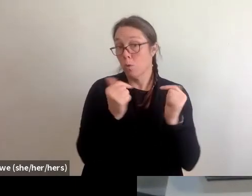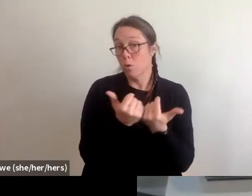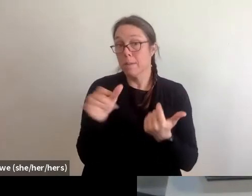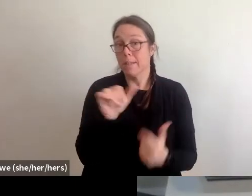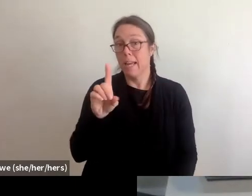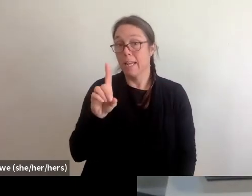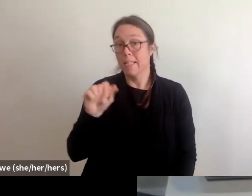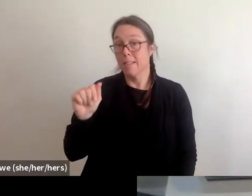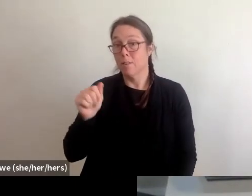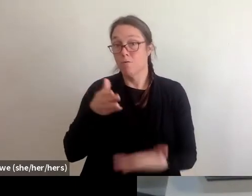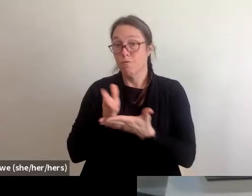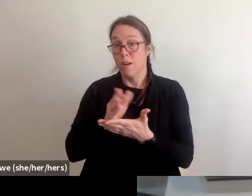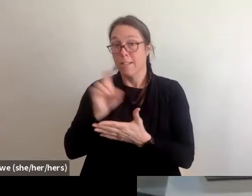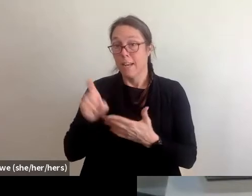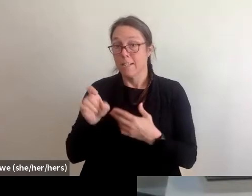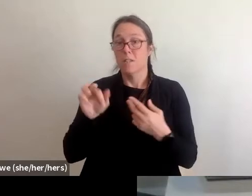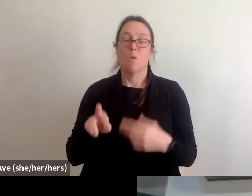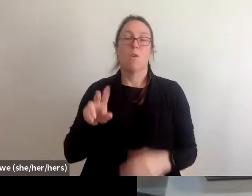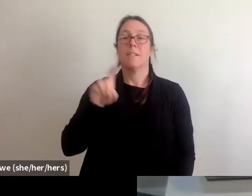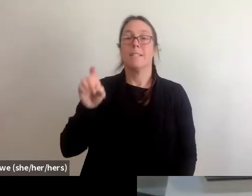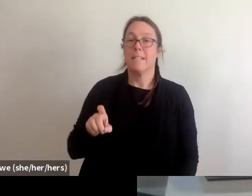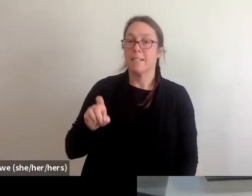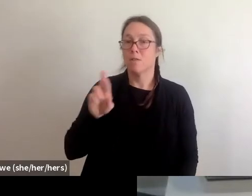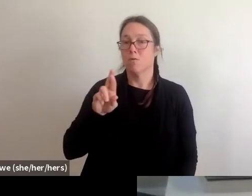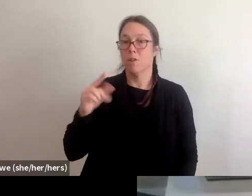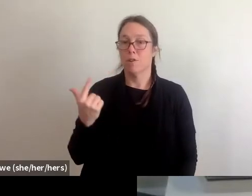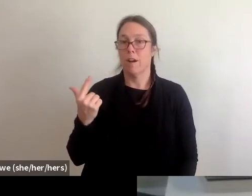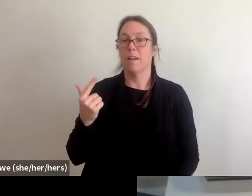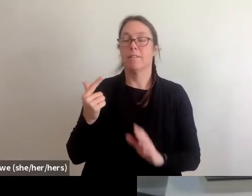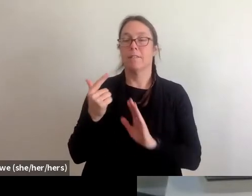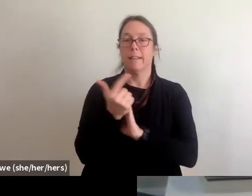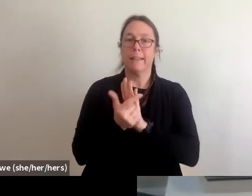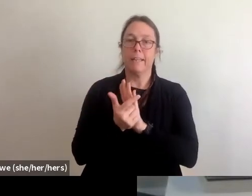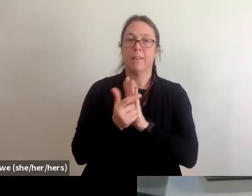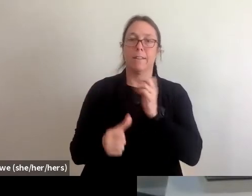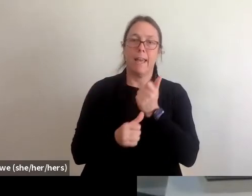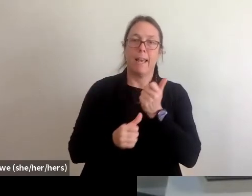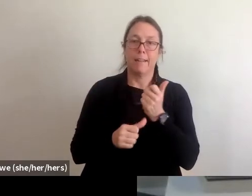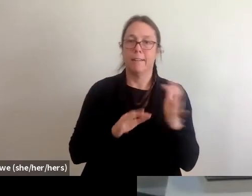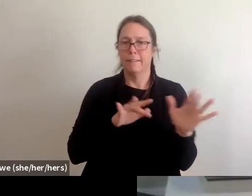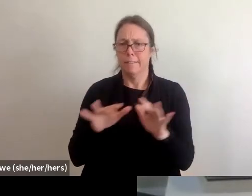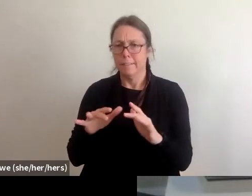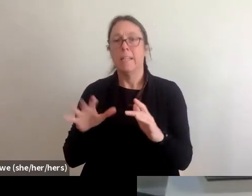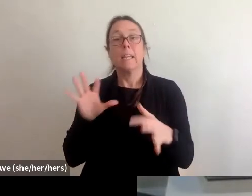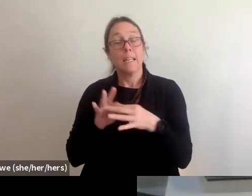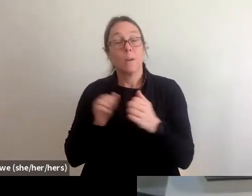or Texas RioGrande Legal Aid or Texas Appleseed, they'll really have a lot of material